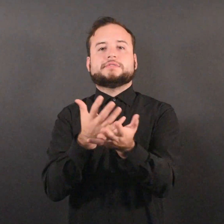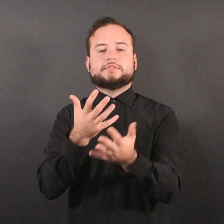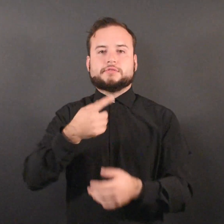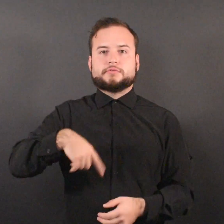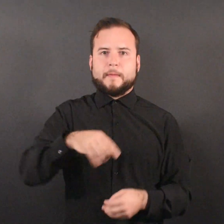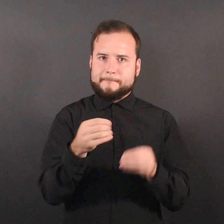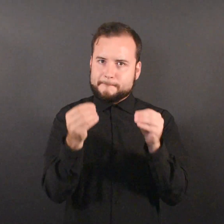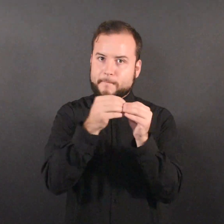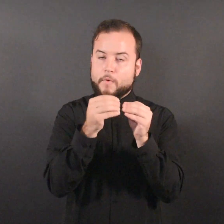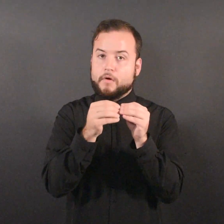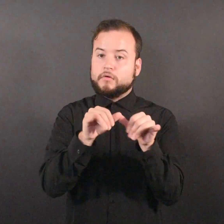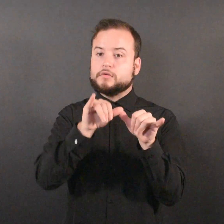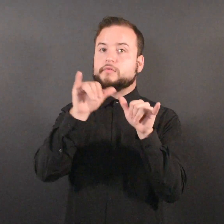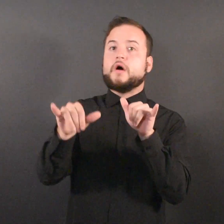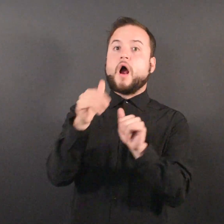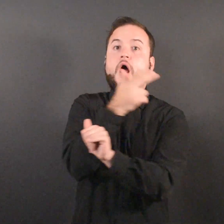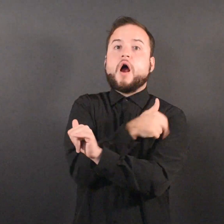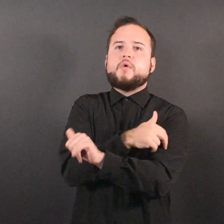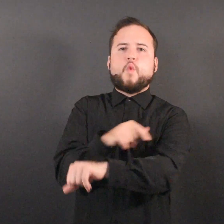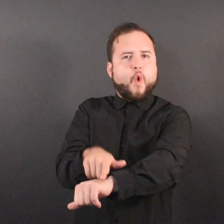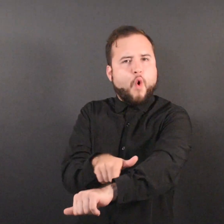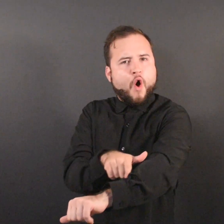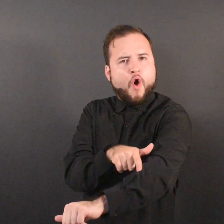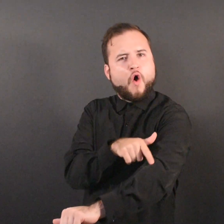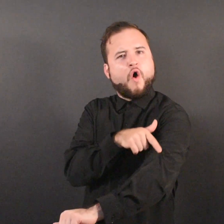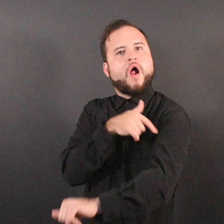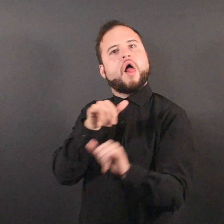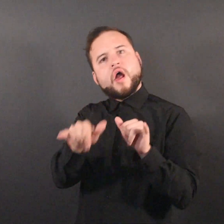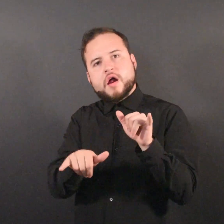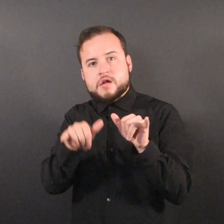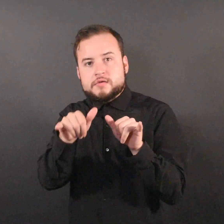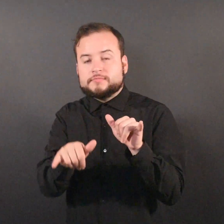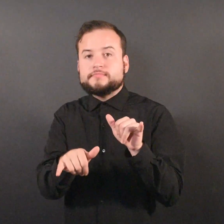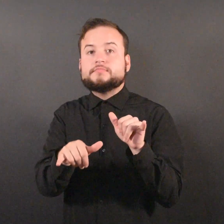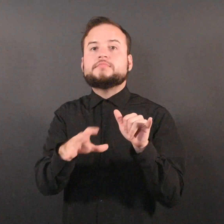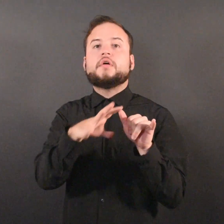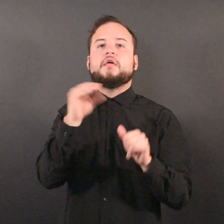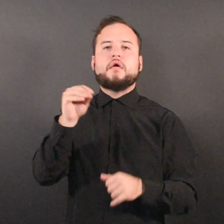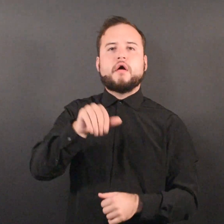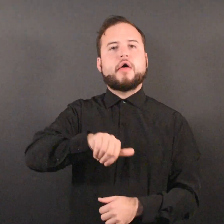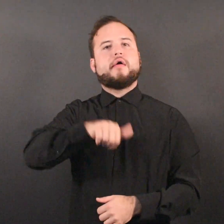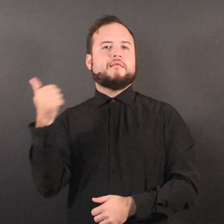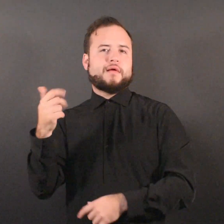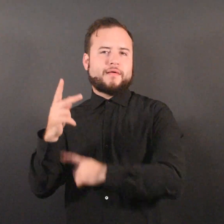and other complications arising from delays in seeking care.